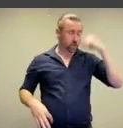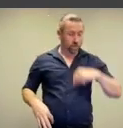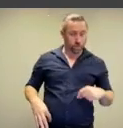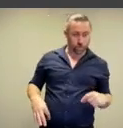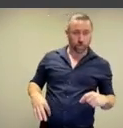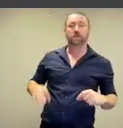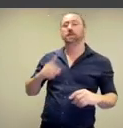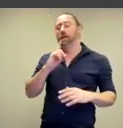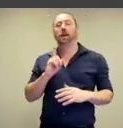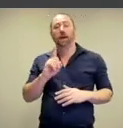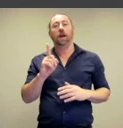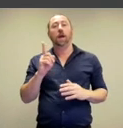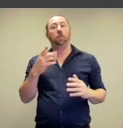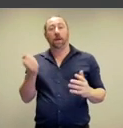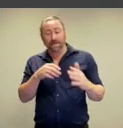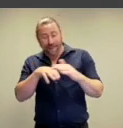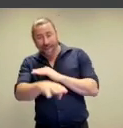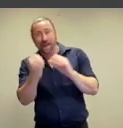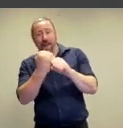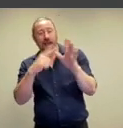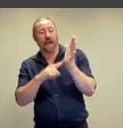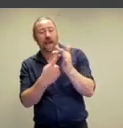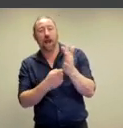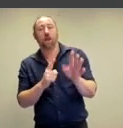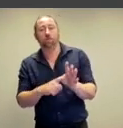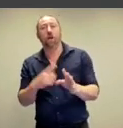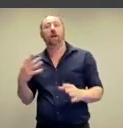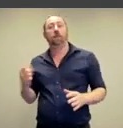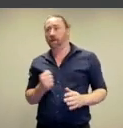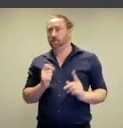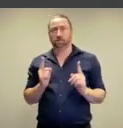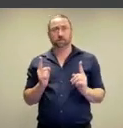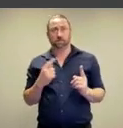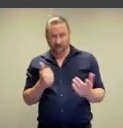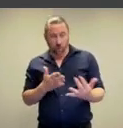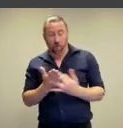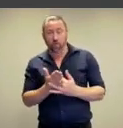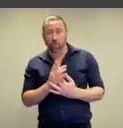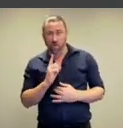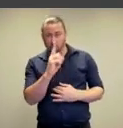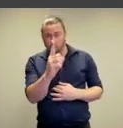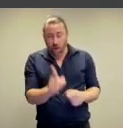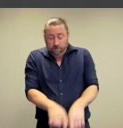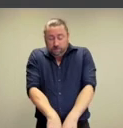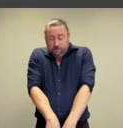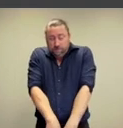another. To enter the gallery, audience had to